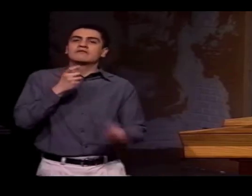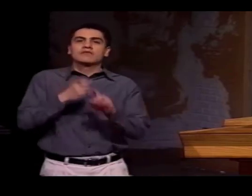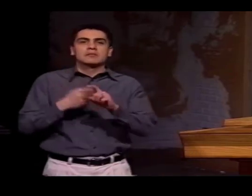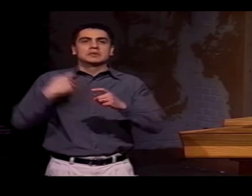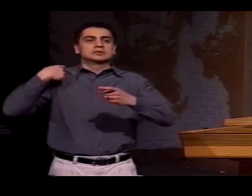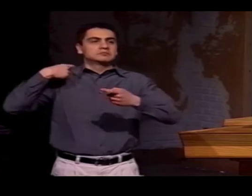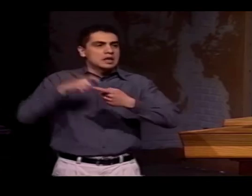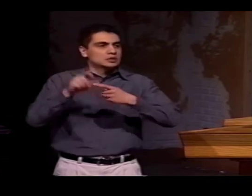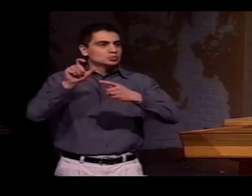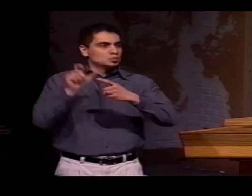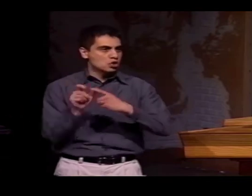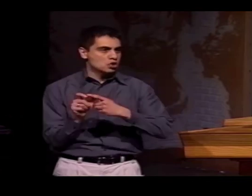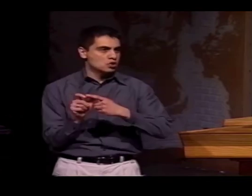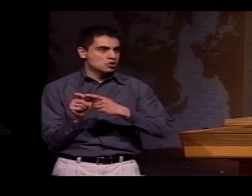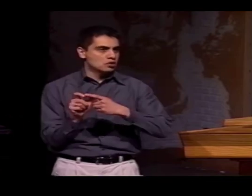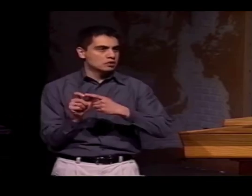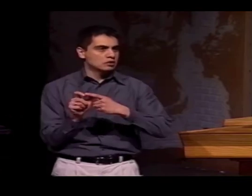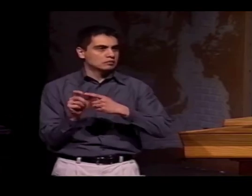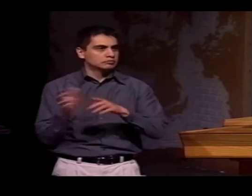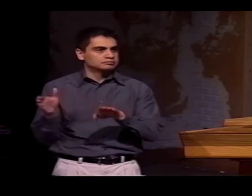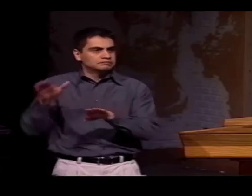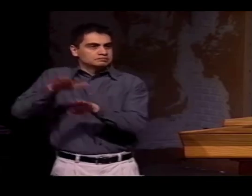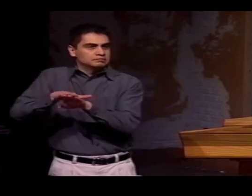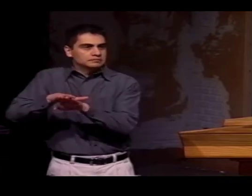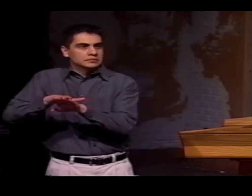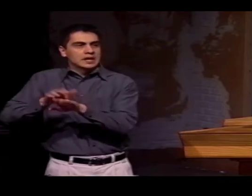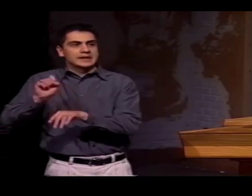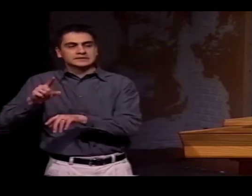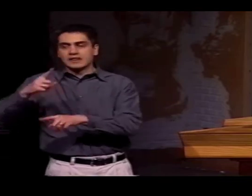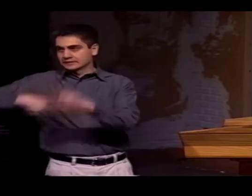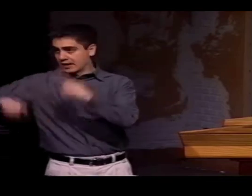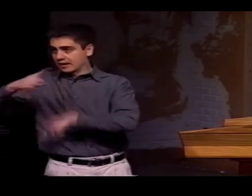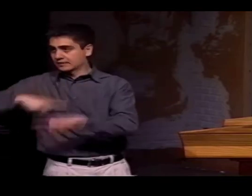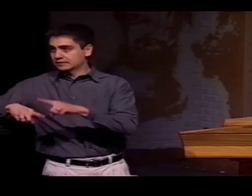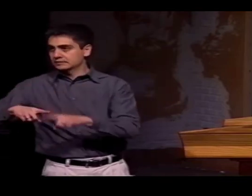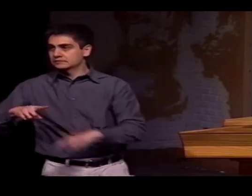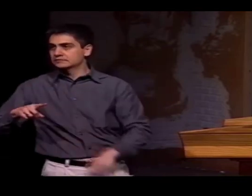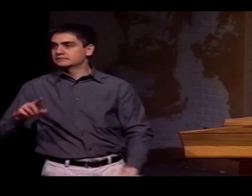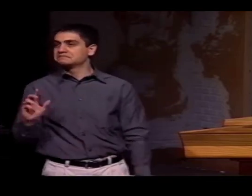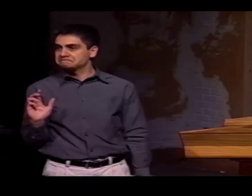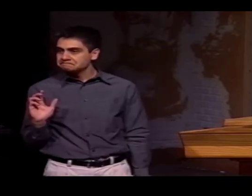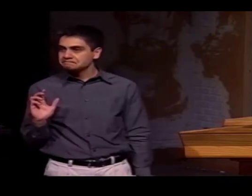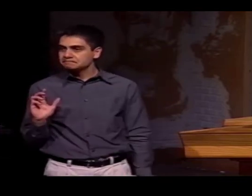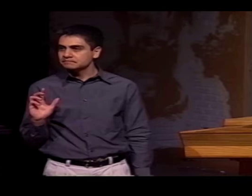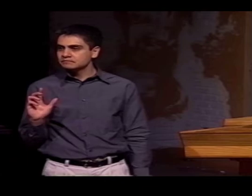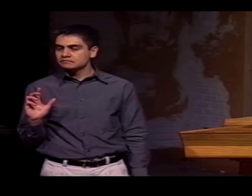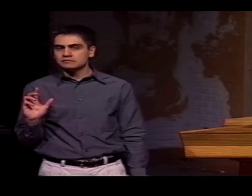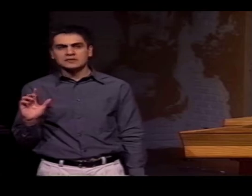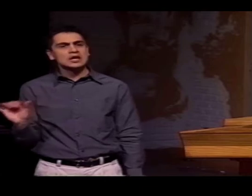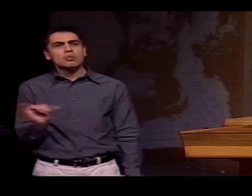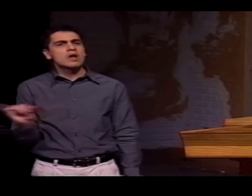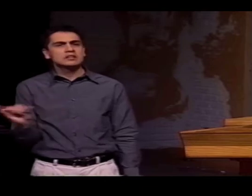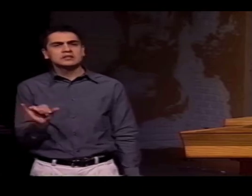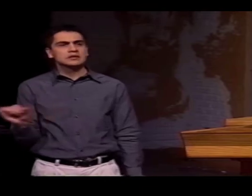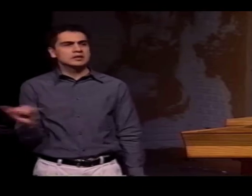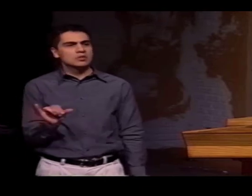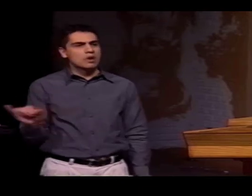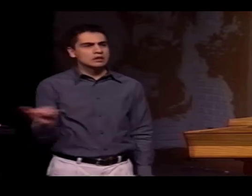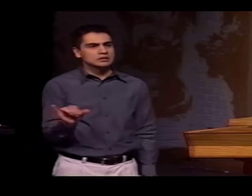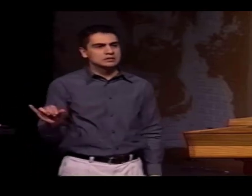BUT THE MOUTH MOVEMENT FROM THE SPANISH WORD "EQUAL," SO THE SIGN WILL BE THE AMERICAN SIGN LANGUAGE "SAME."